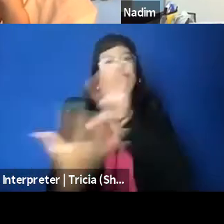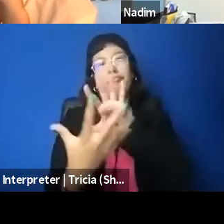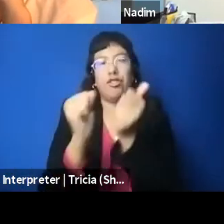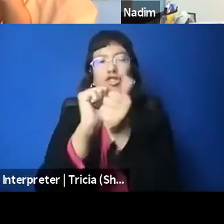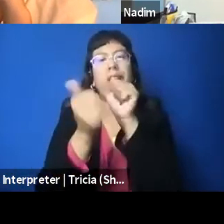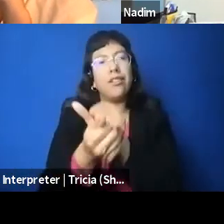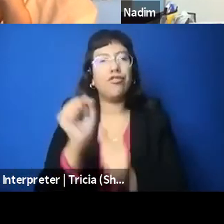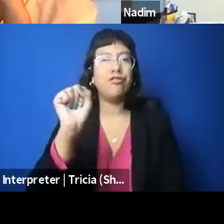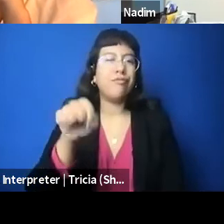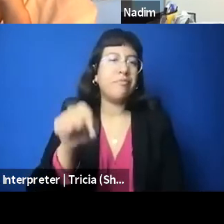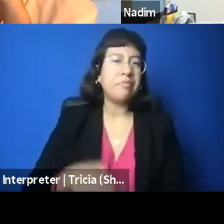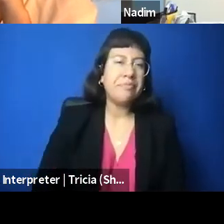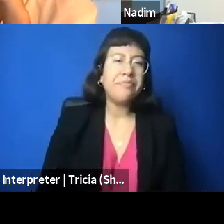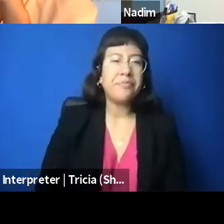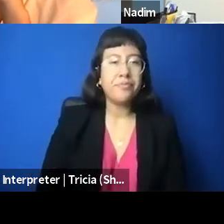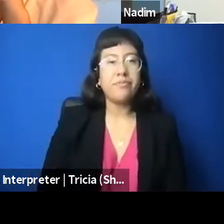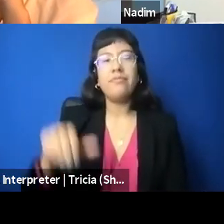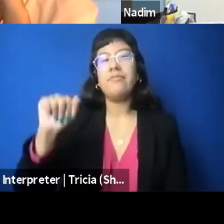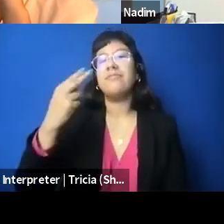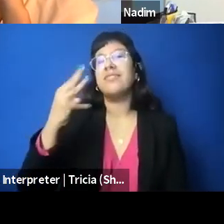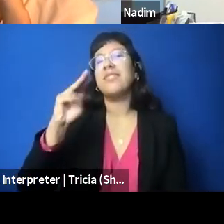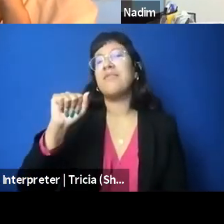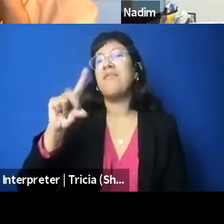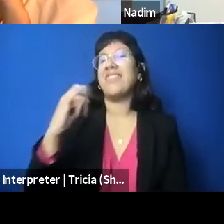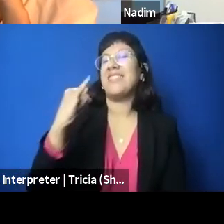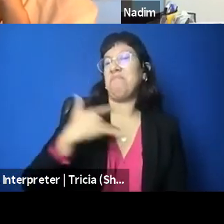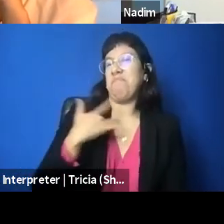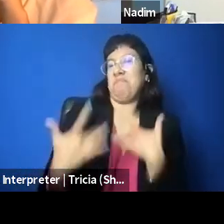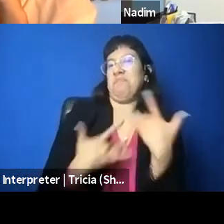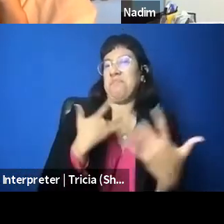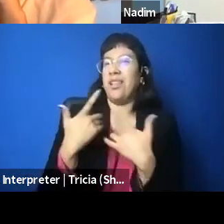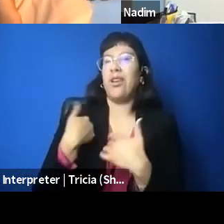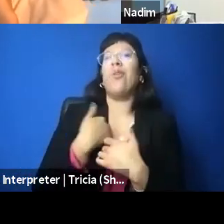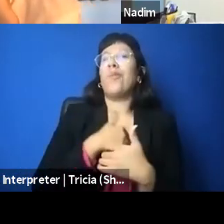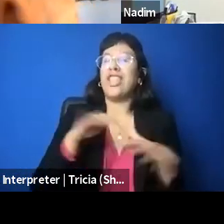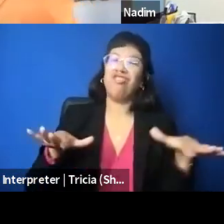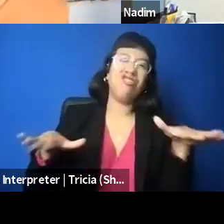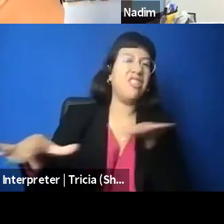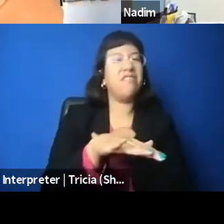Absolutely, I share your excitement, Radhika. We are shifting hearts and minds and thoughts daily.